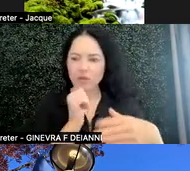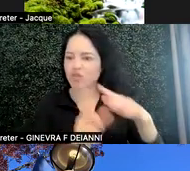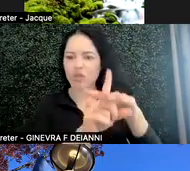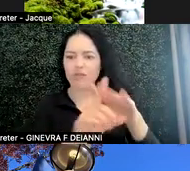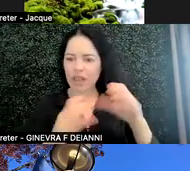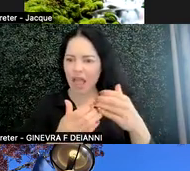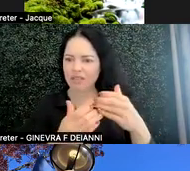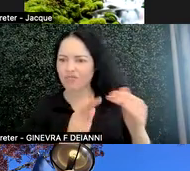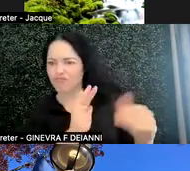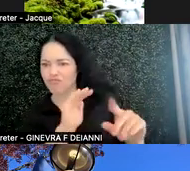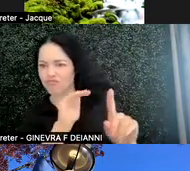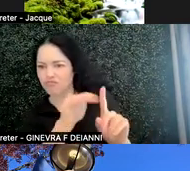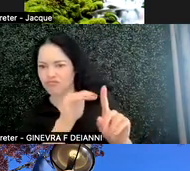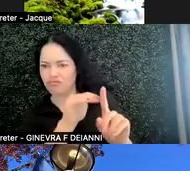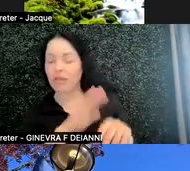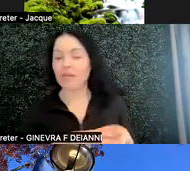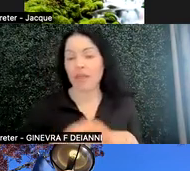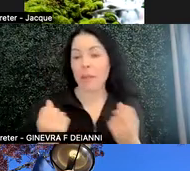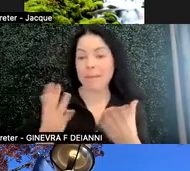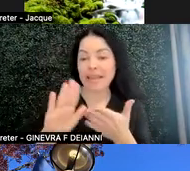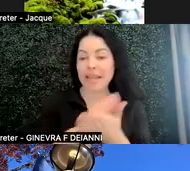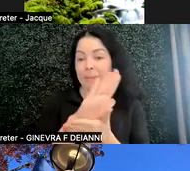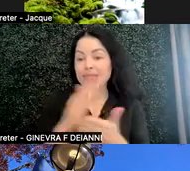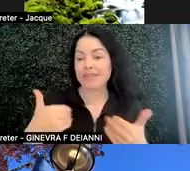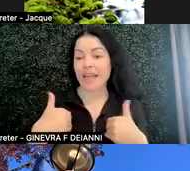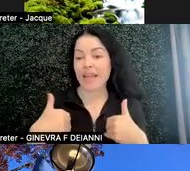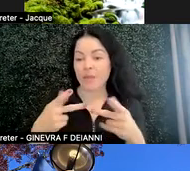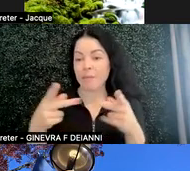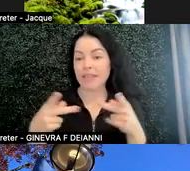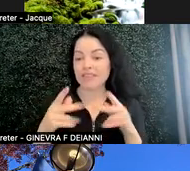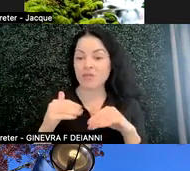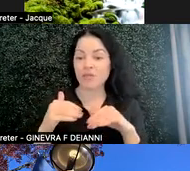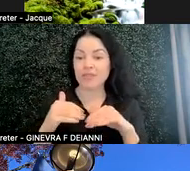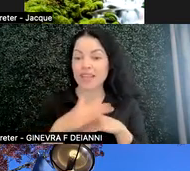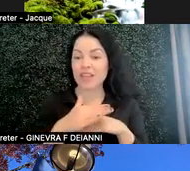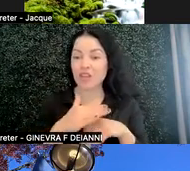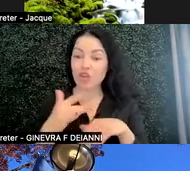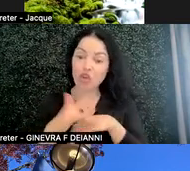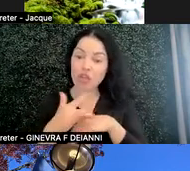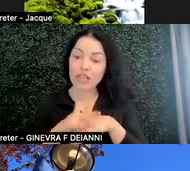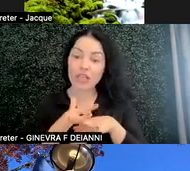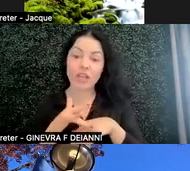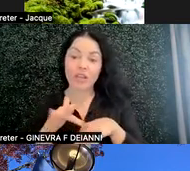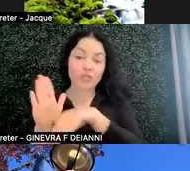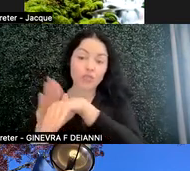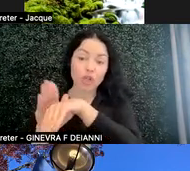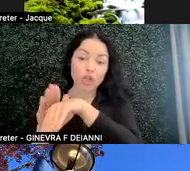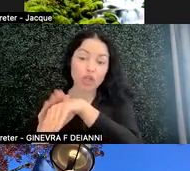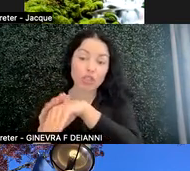Many campuses have a place to send an early alert or report if a student is having a specific struggle,